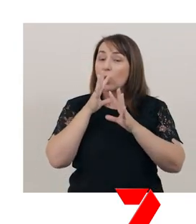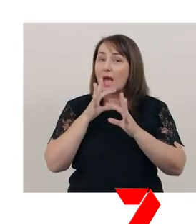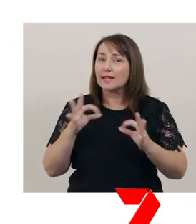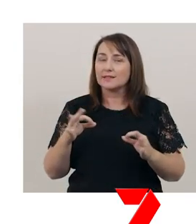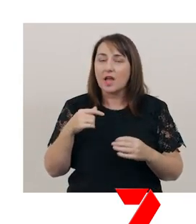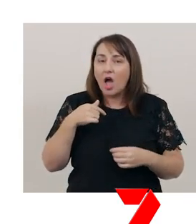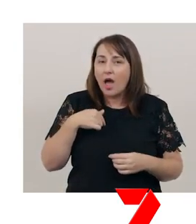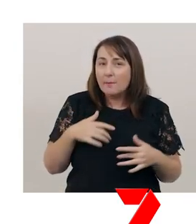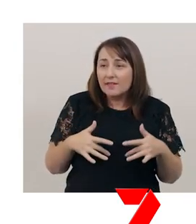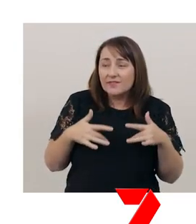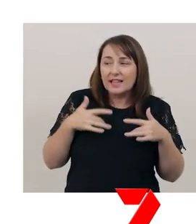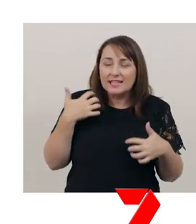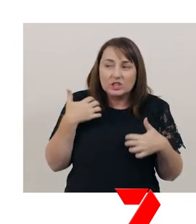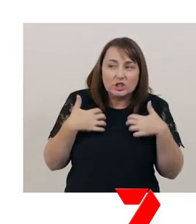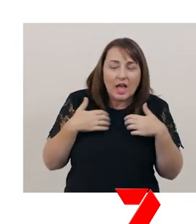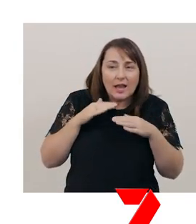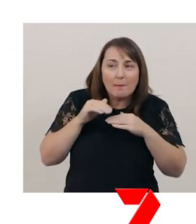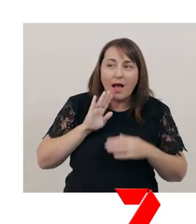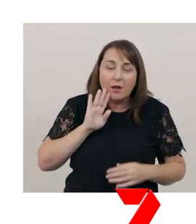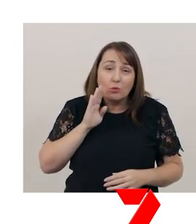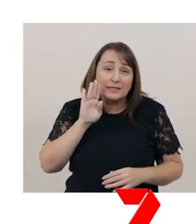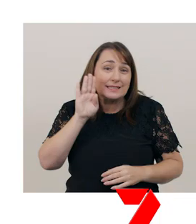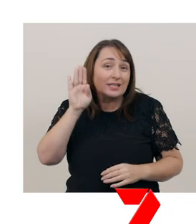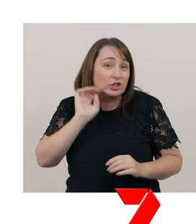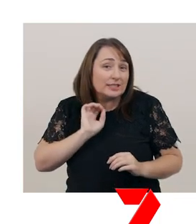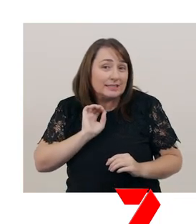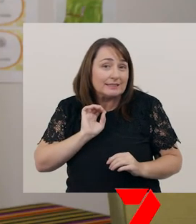"I am feeling excited about giving a presentation."